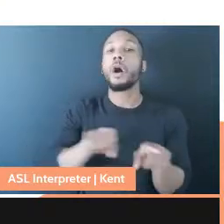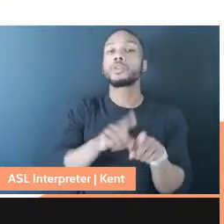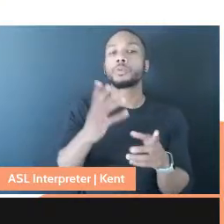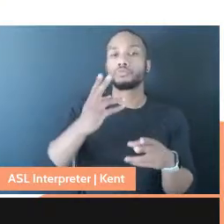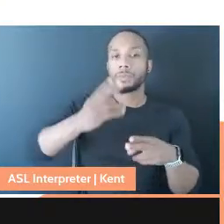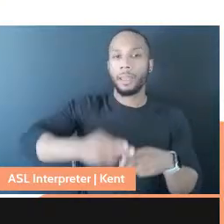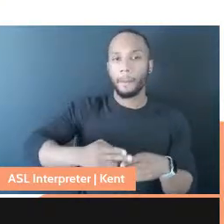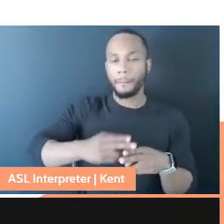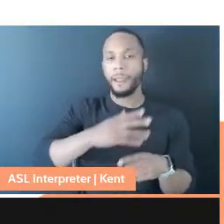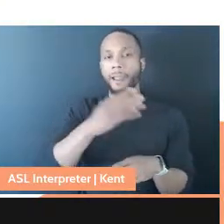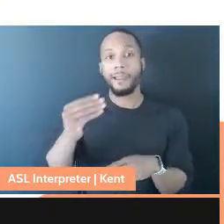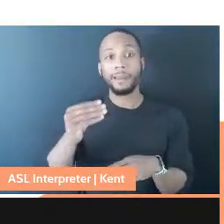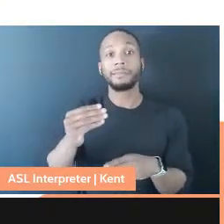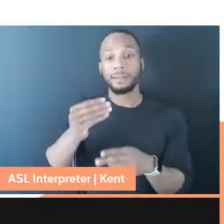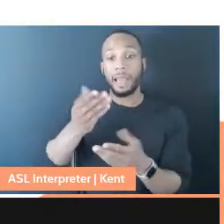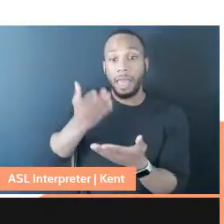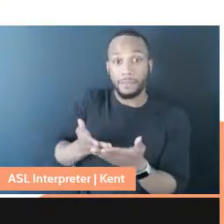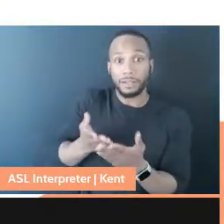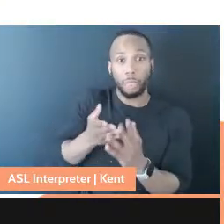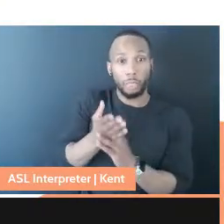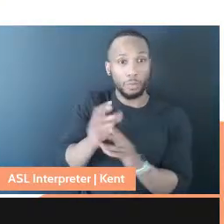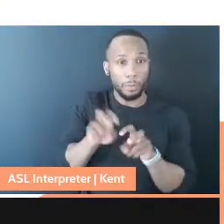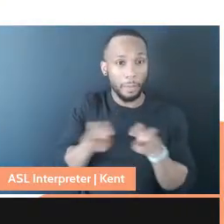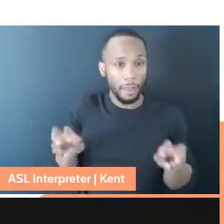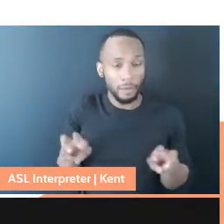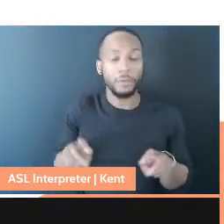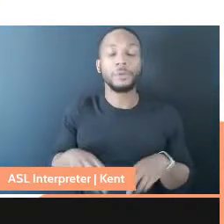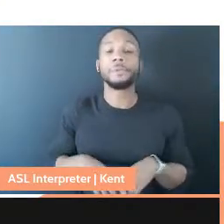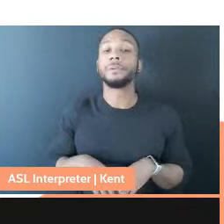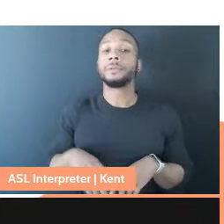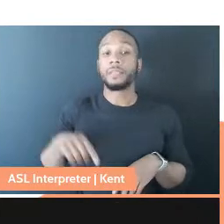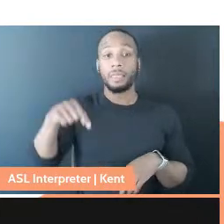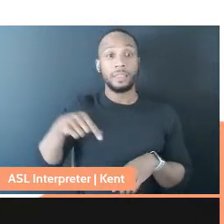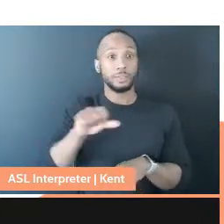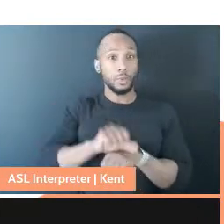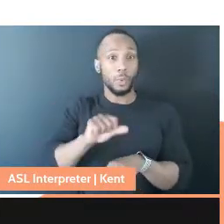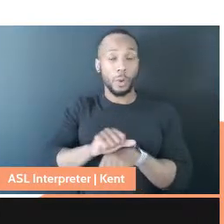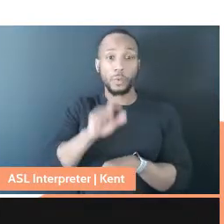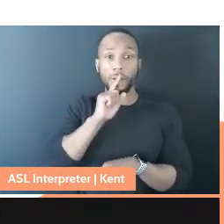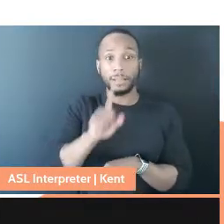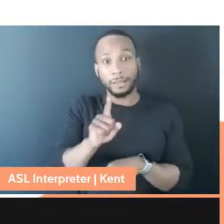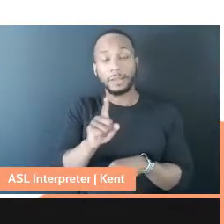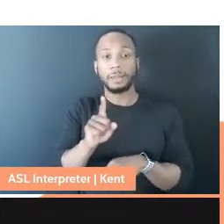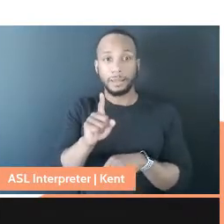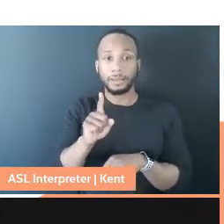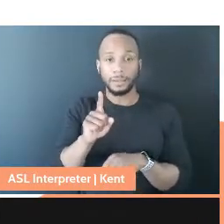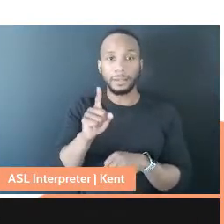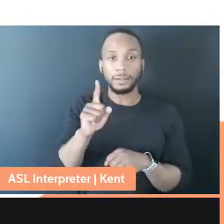also as evidenced by this panel, that this work builds on and is informed by people who have been